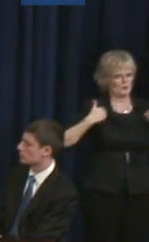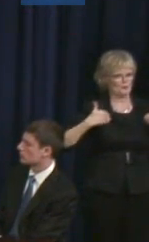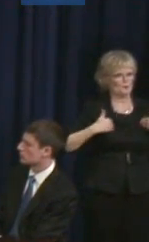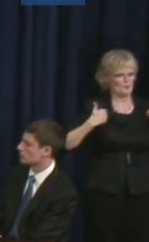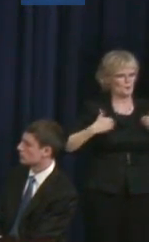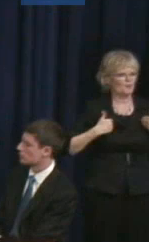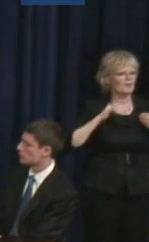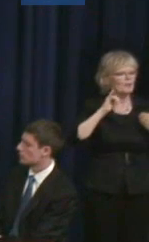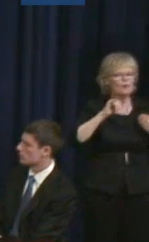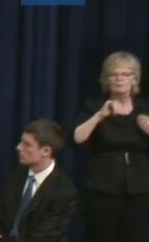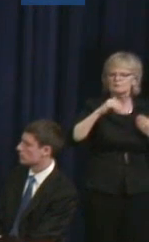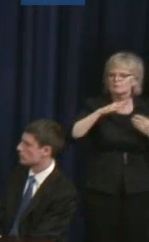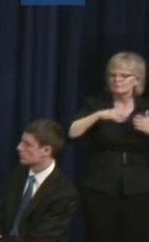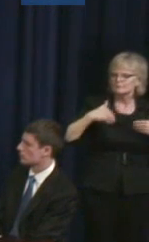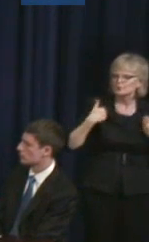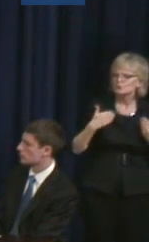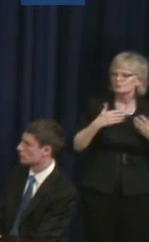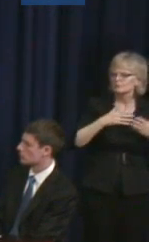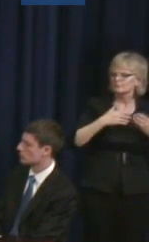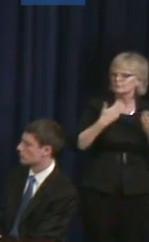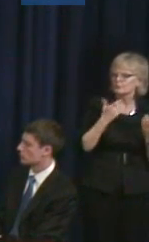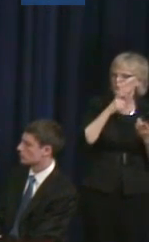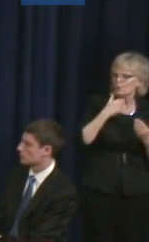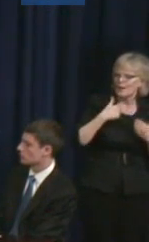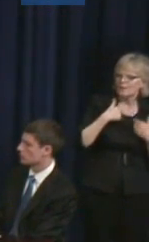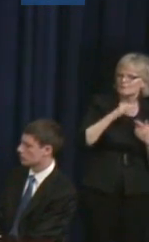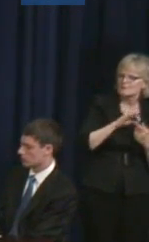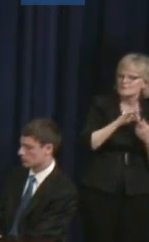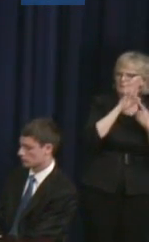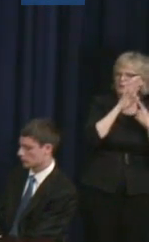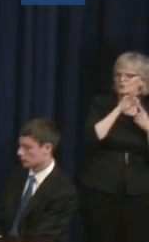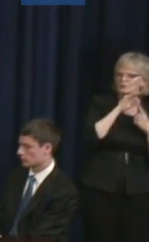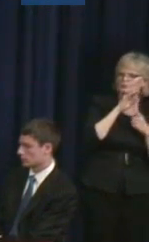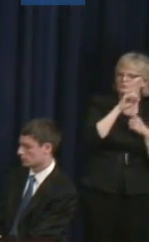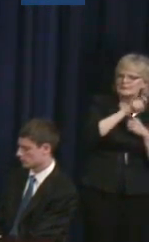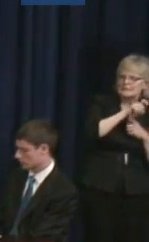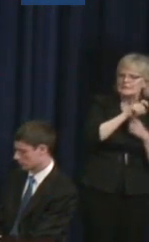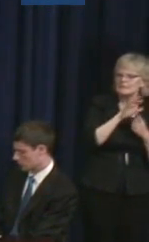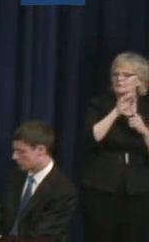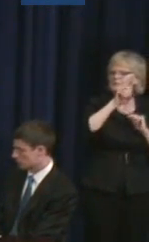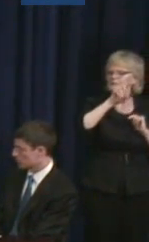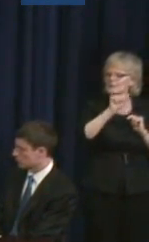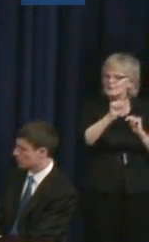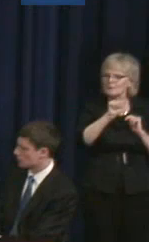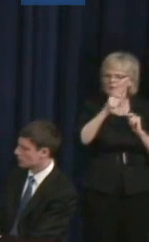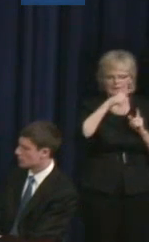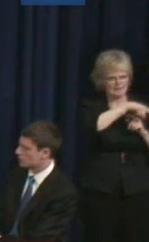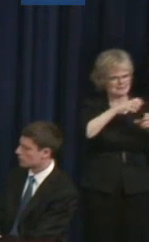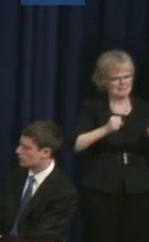living with special needs and disabilities to take charge of their own lives. And to take charge of their own voices as much as they